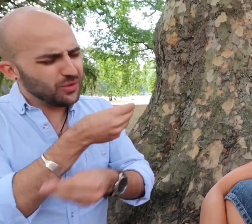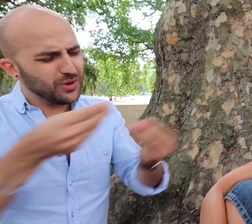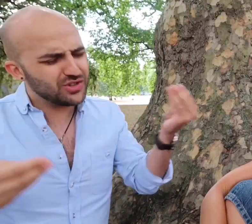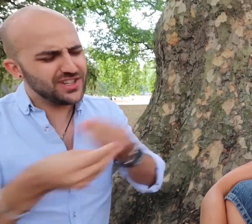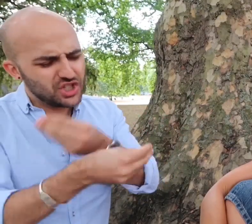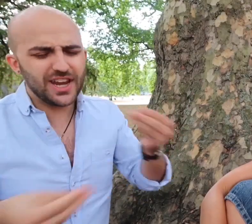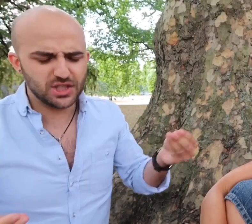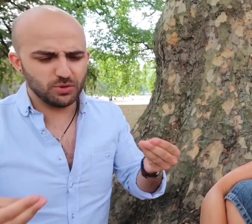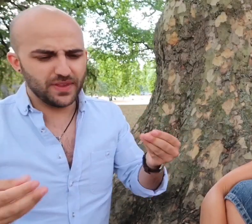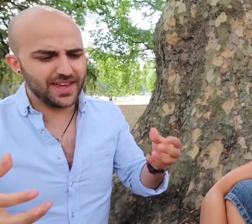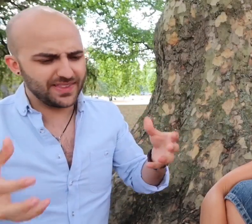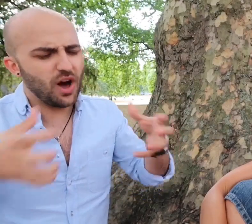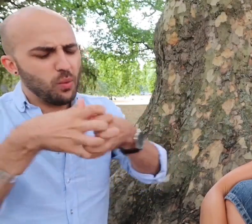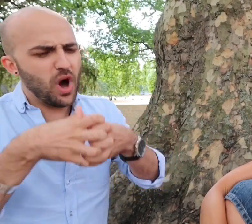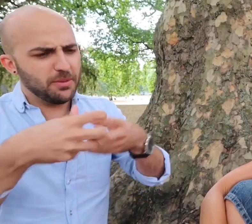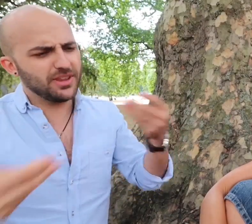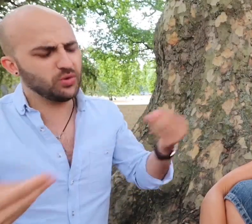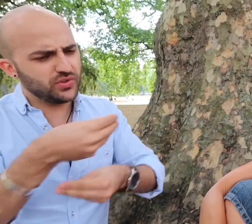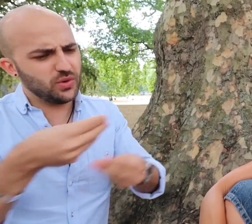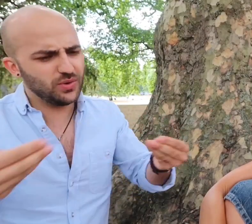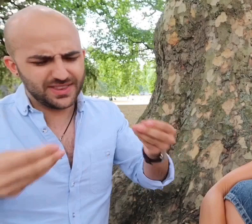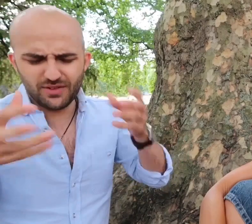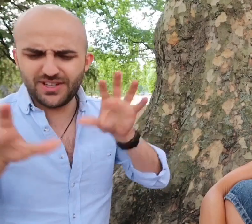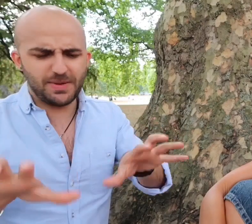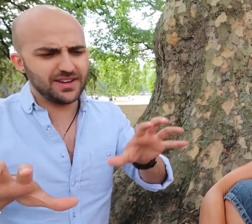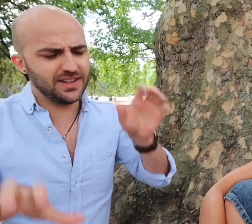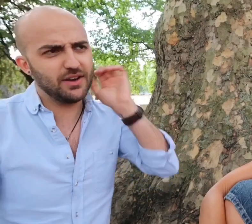which are interchangeable they they are one but also they're independent in